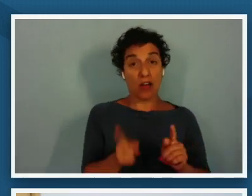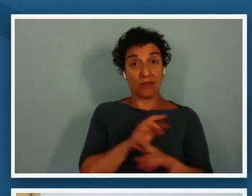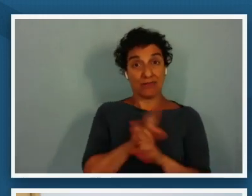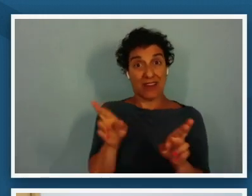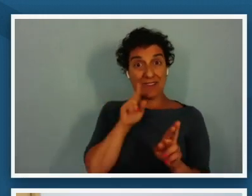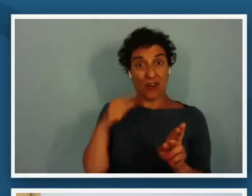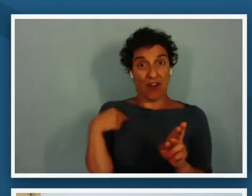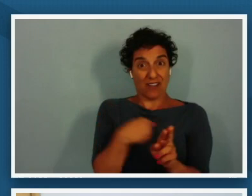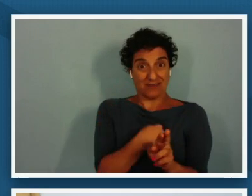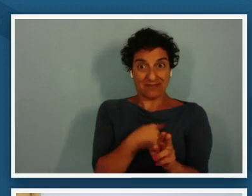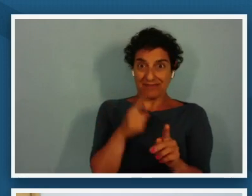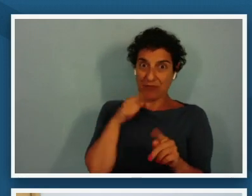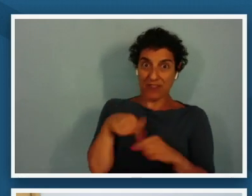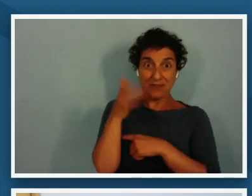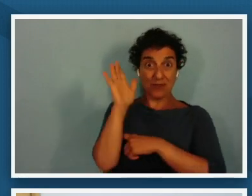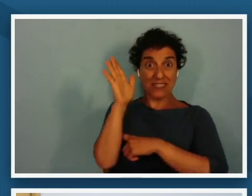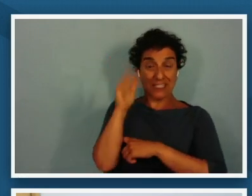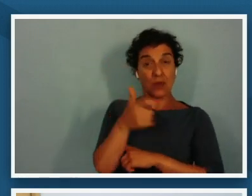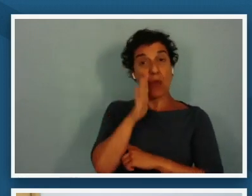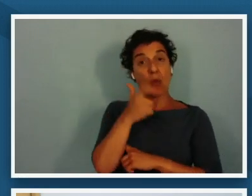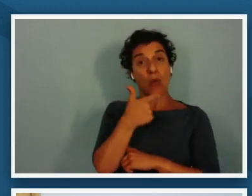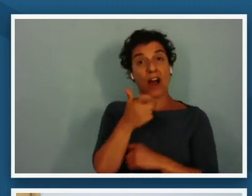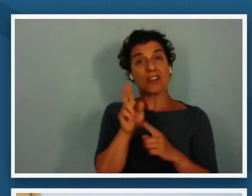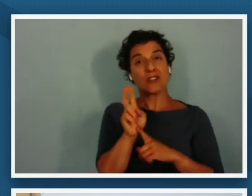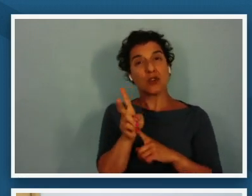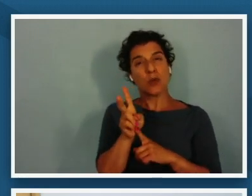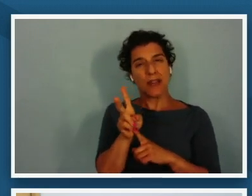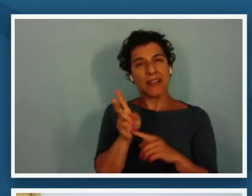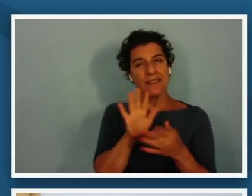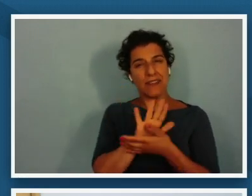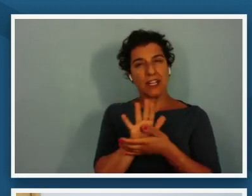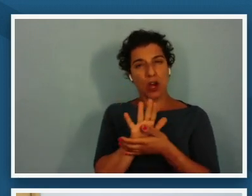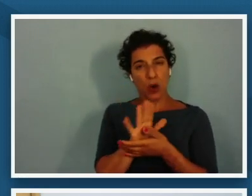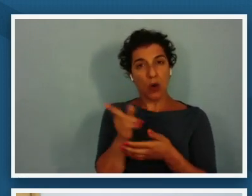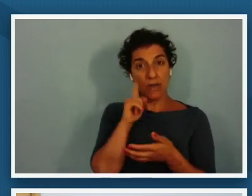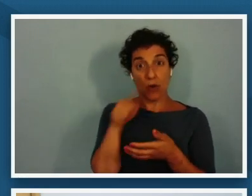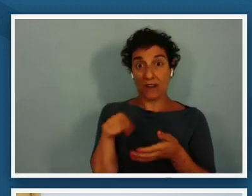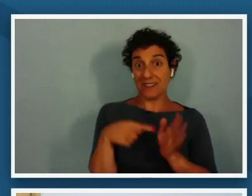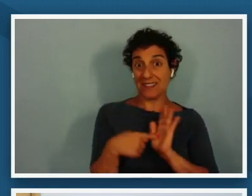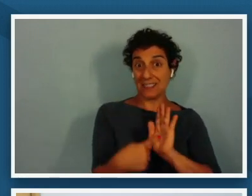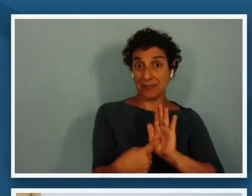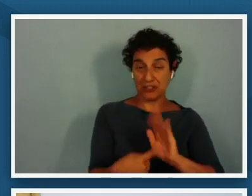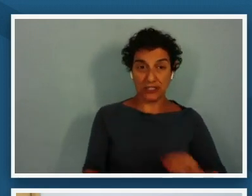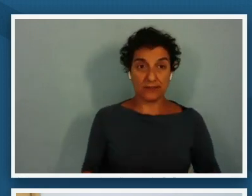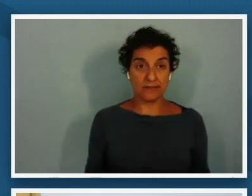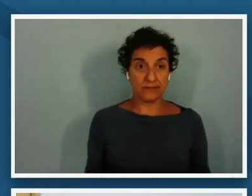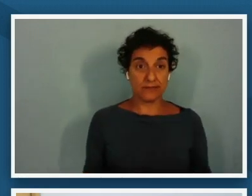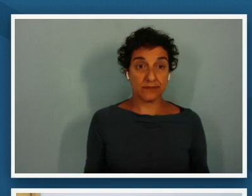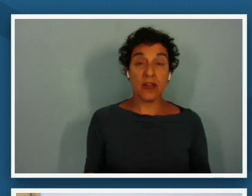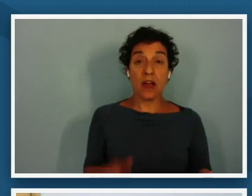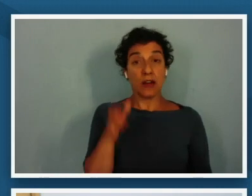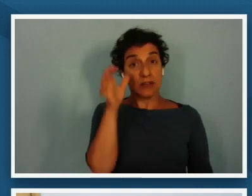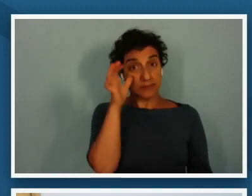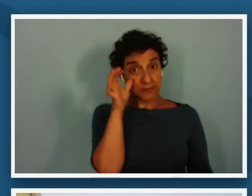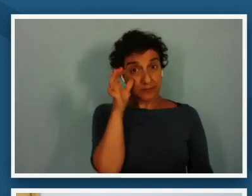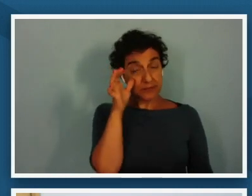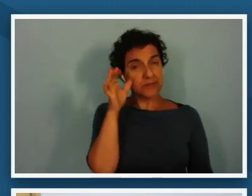we're going to watch a two-minute trailer video for the exhibition